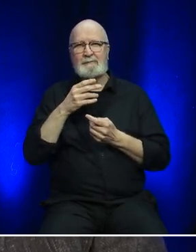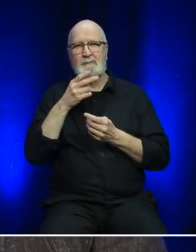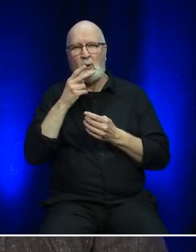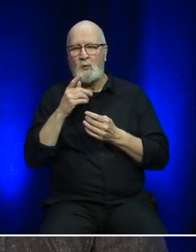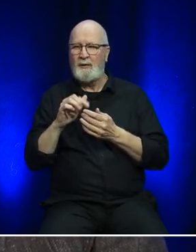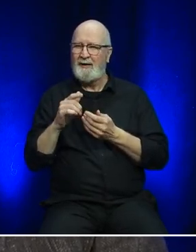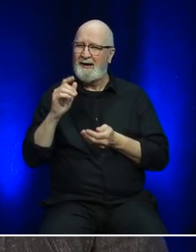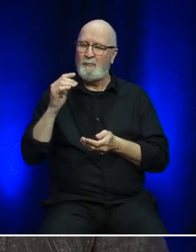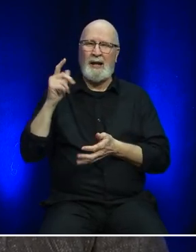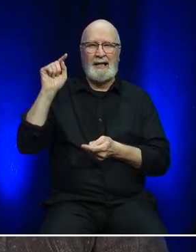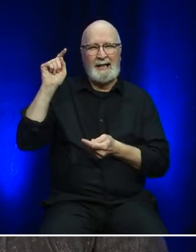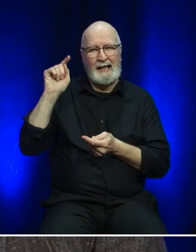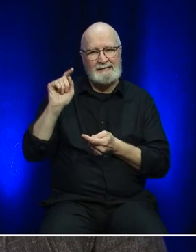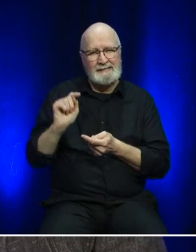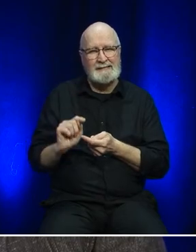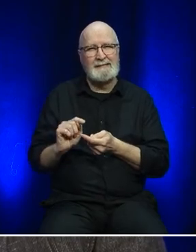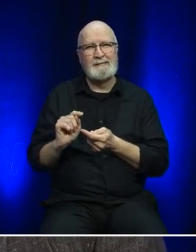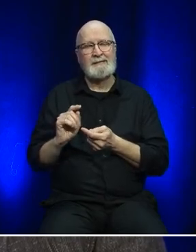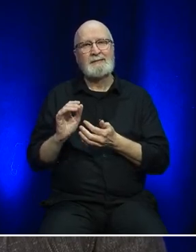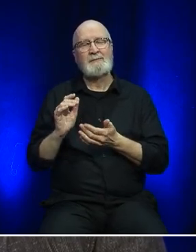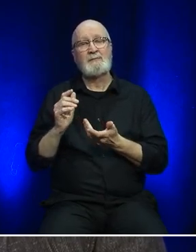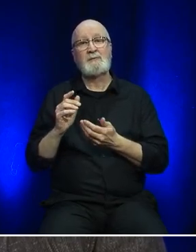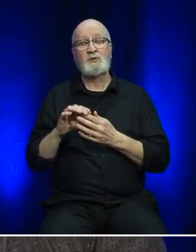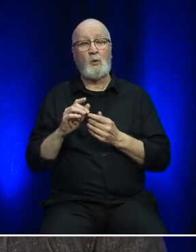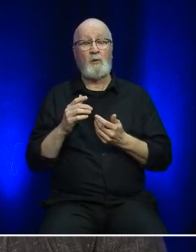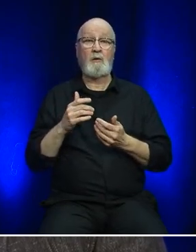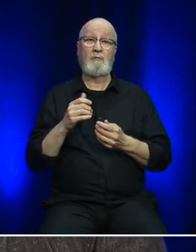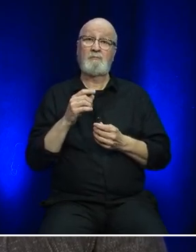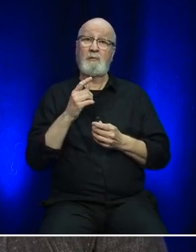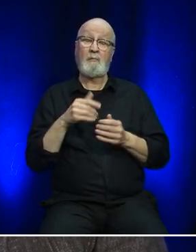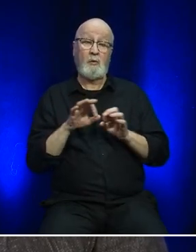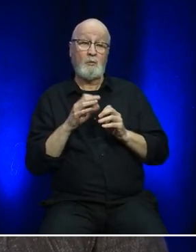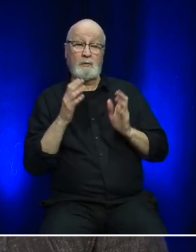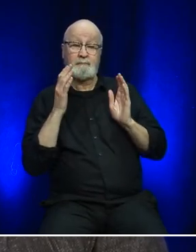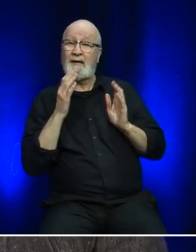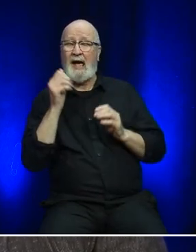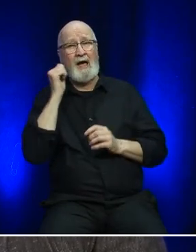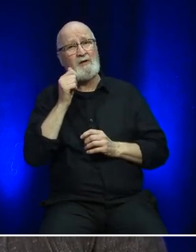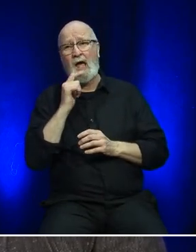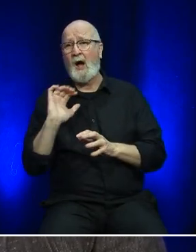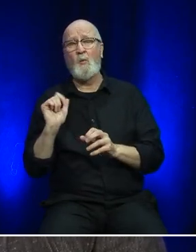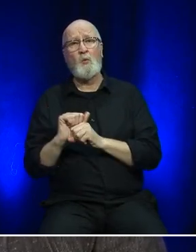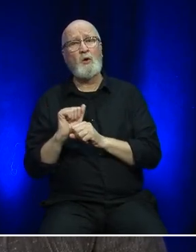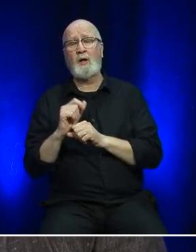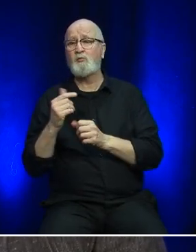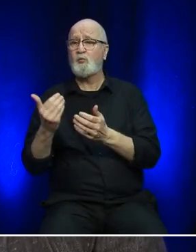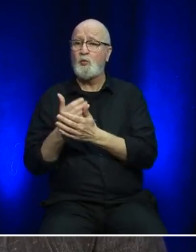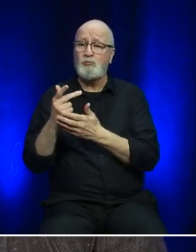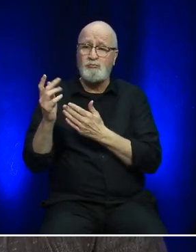zero carbon. However, we look at the environmental side of things every day. When we do projects or new initiatives